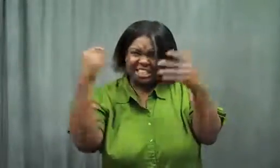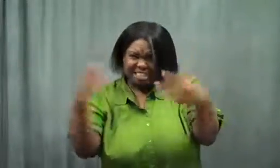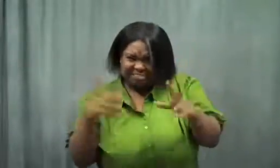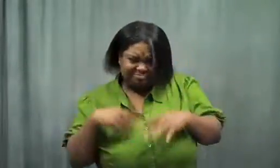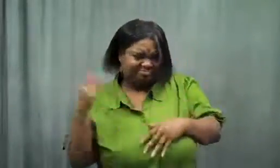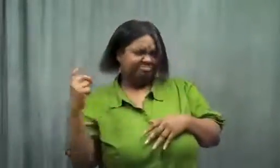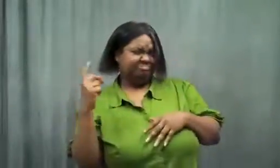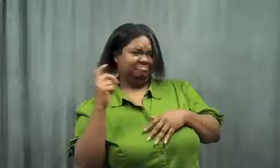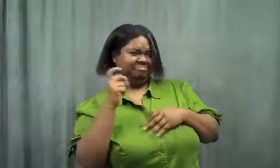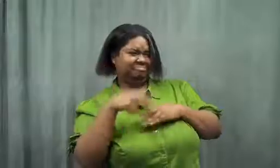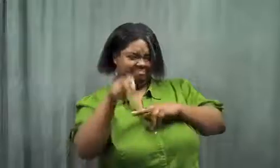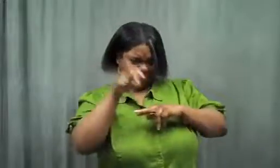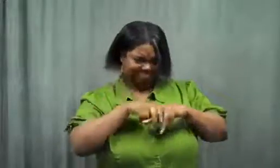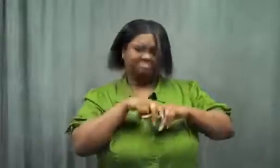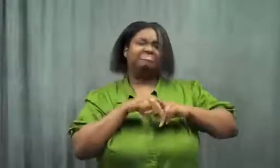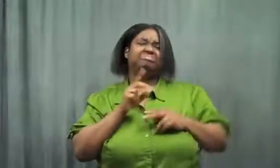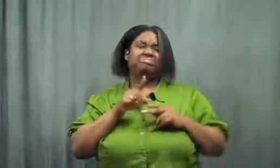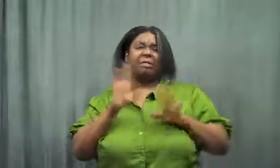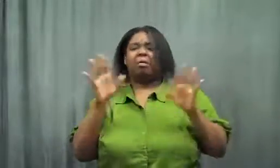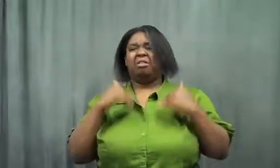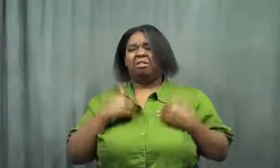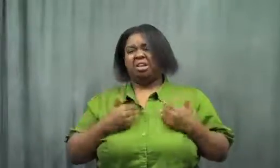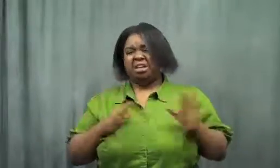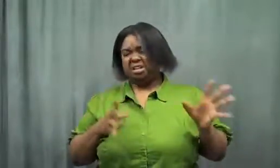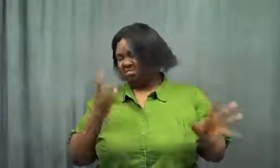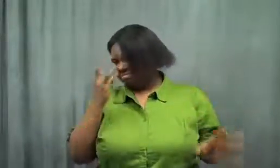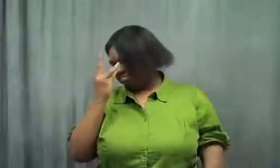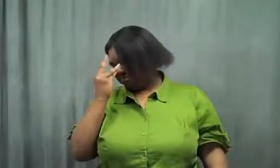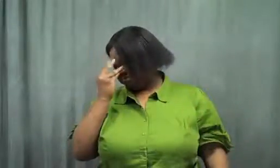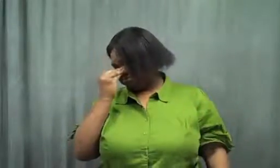I was tired, so I went back and slept.